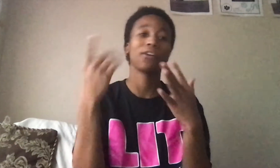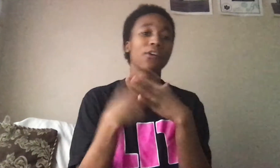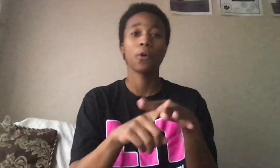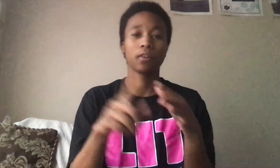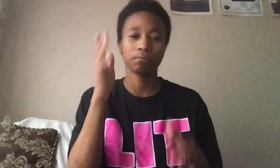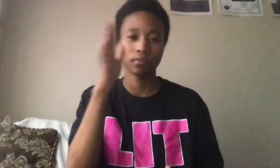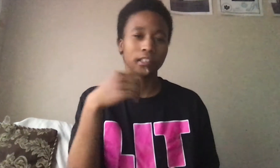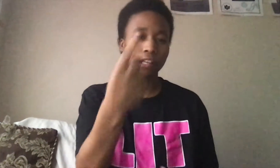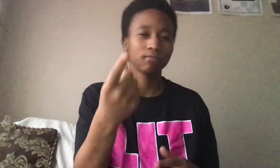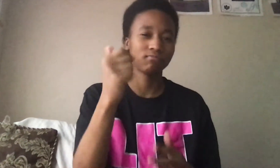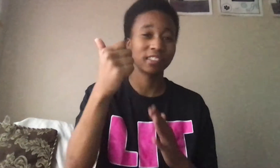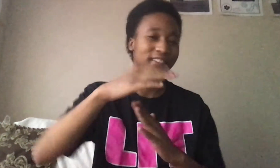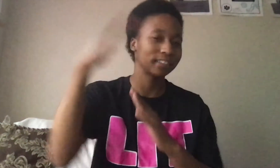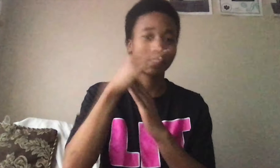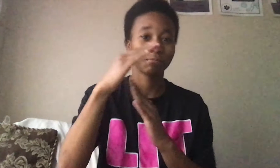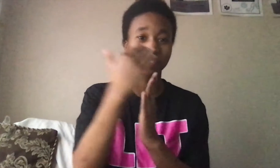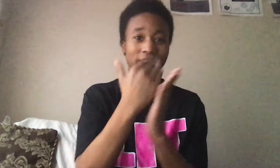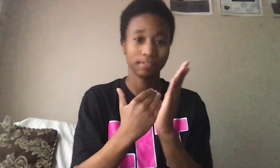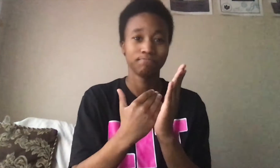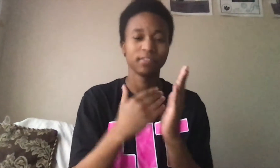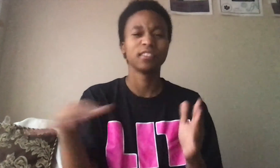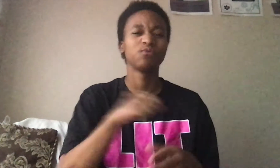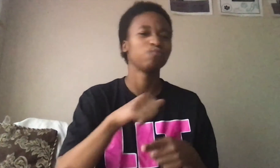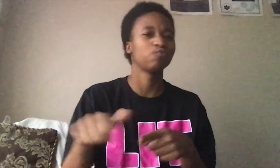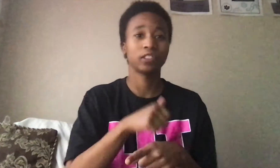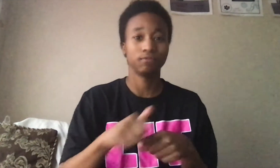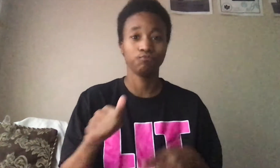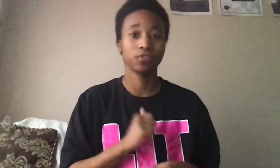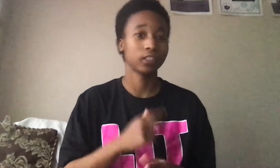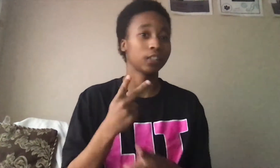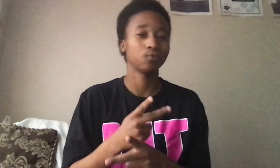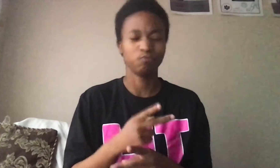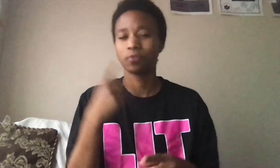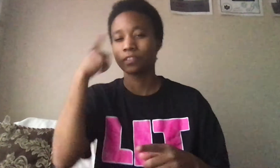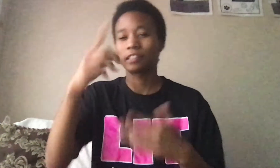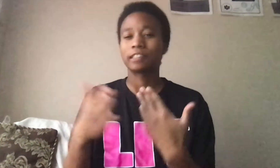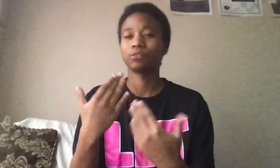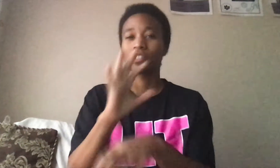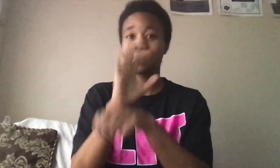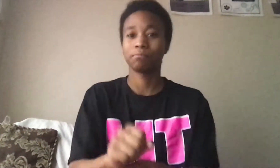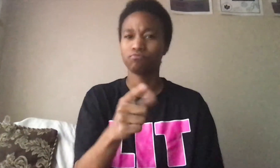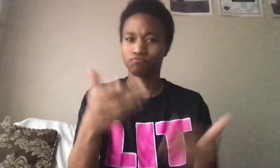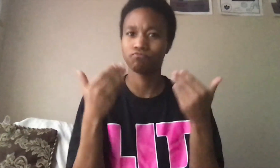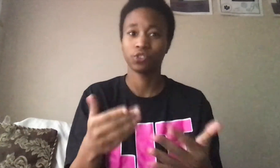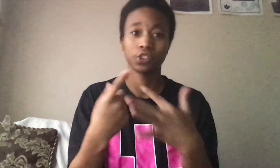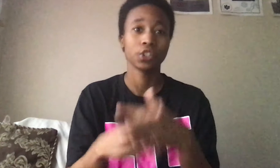start, I would tell you 10 top lists to take practical self - care for easy habits to get you started.